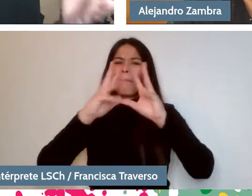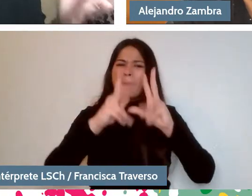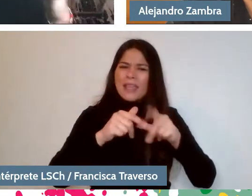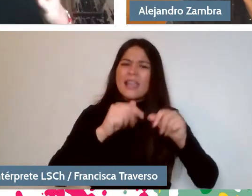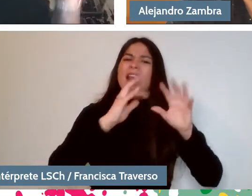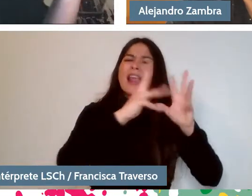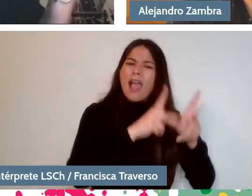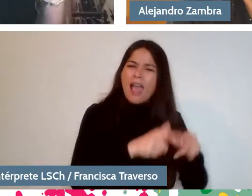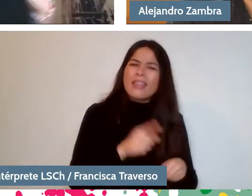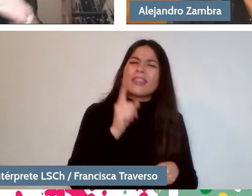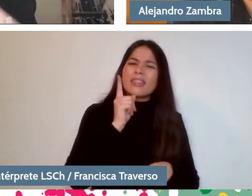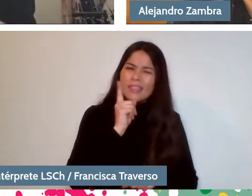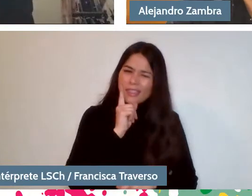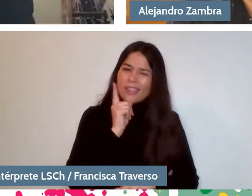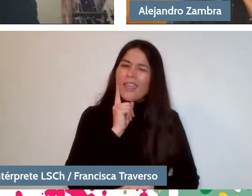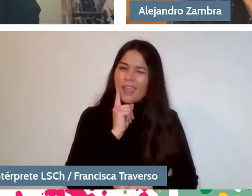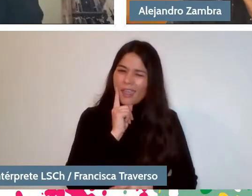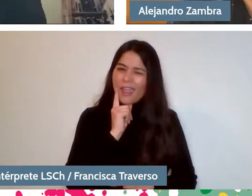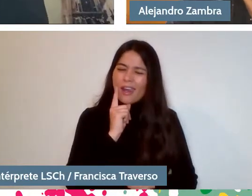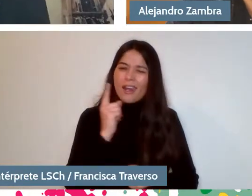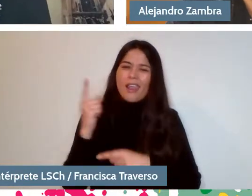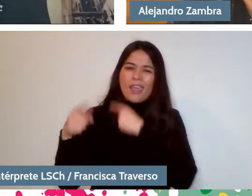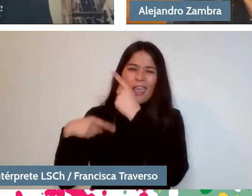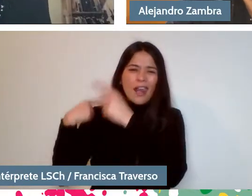that are passed from generation to generation, too.